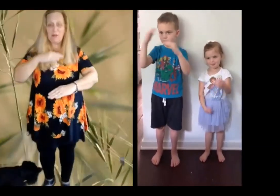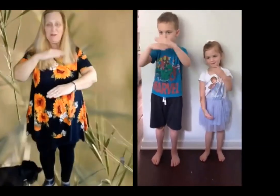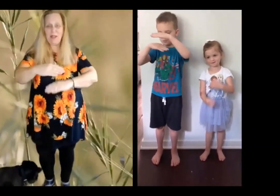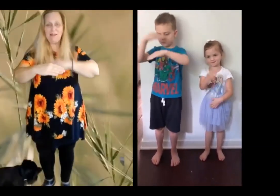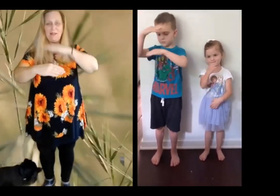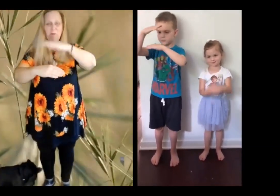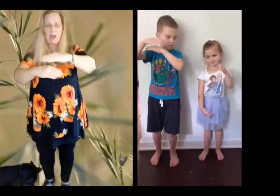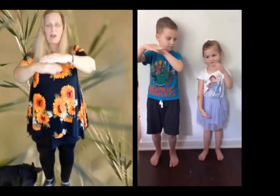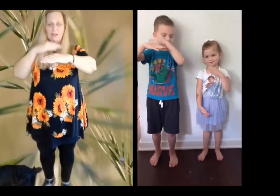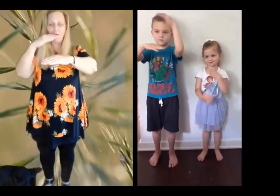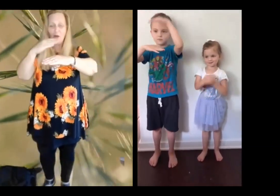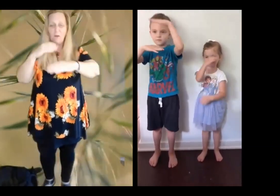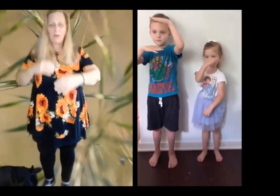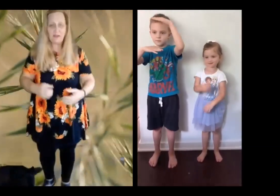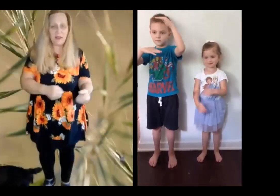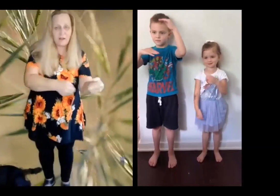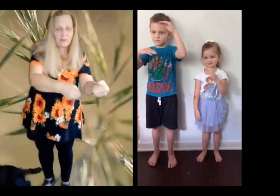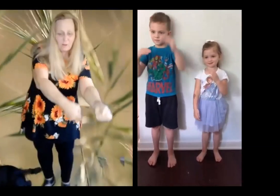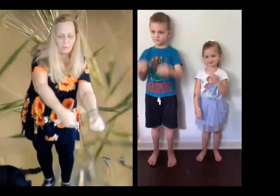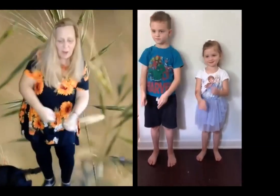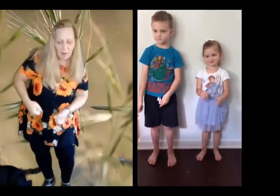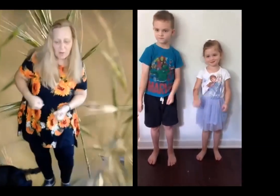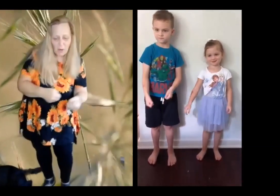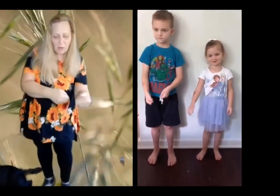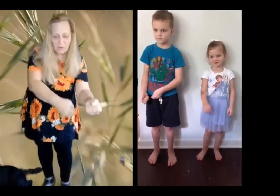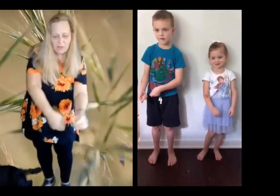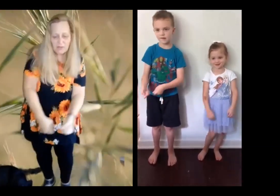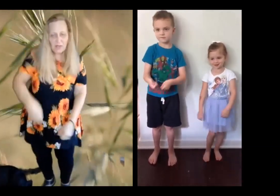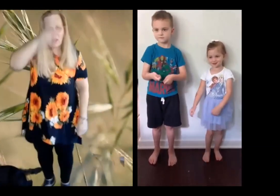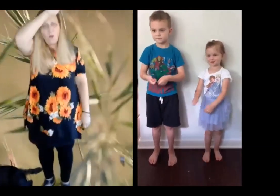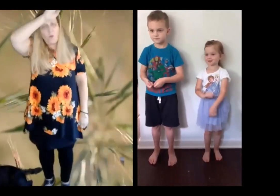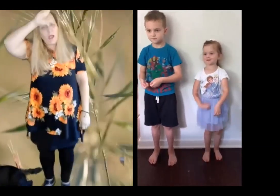How Oats, peas, beans and barley grow Then the farmer hoes the seed. Wipes his brow